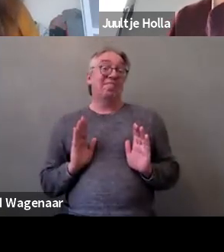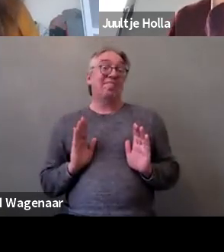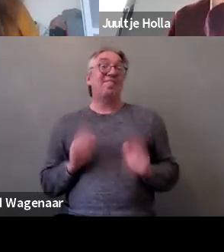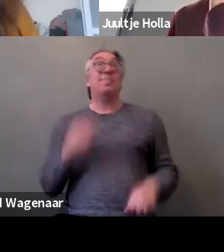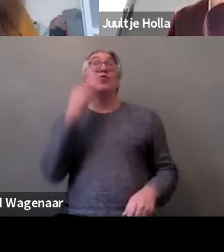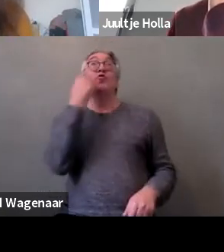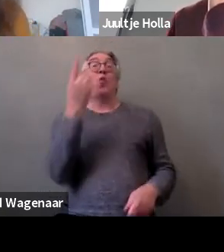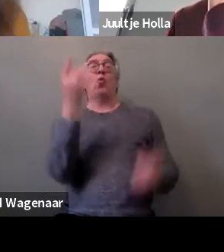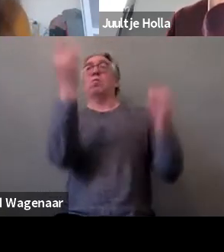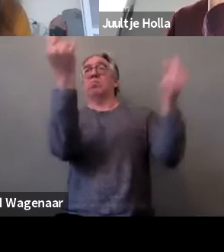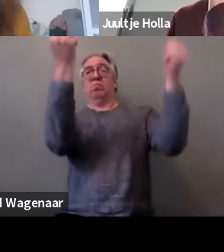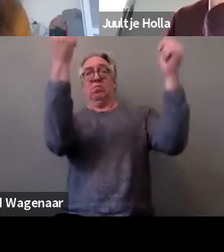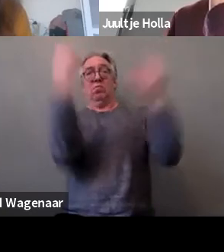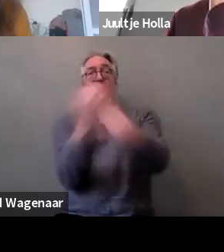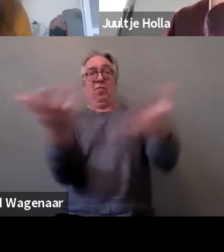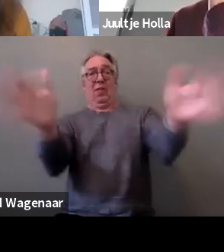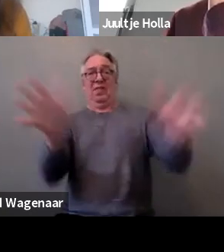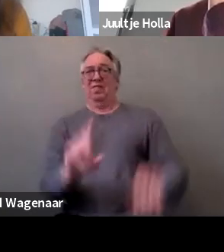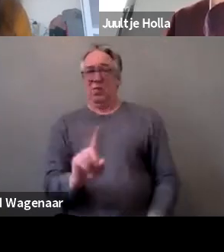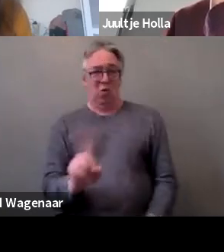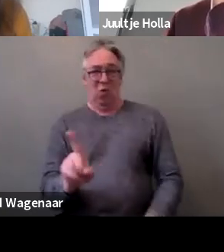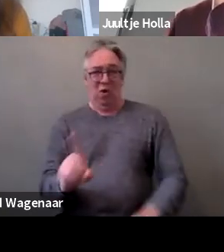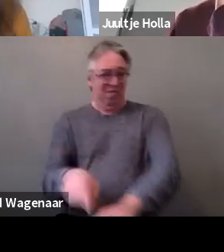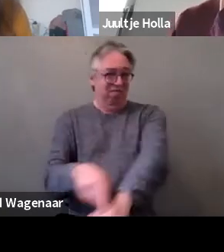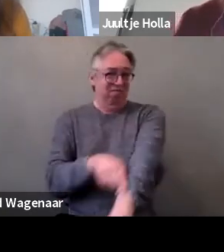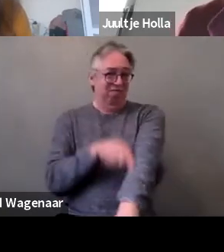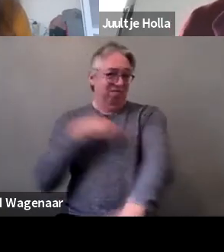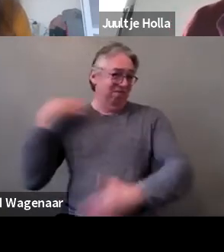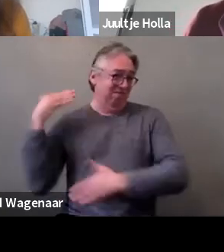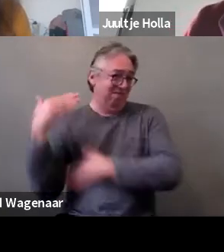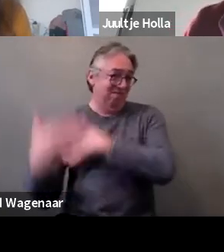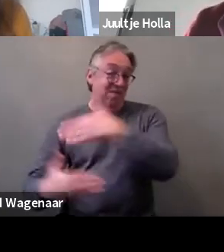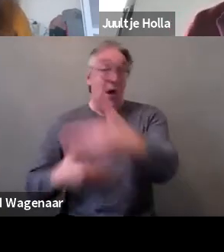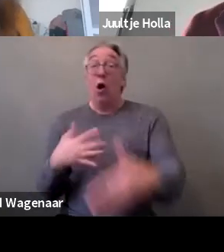and GRAVIO's work is a process of dialogue with the States involved.